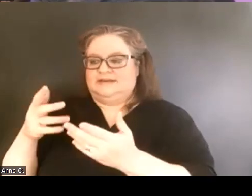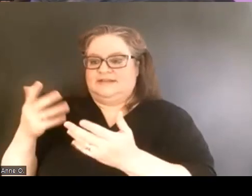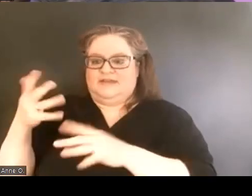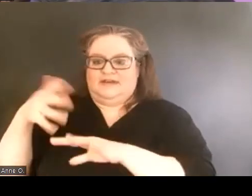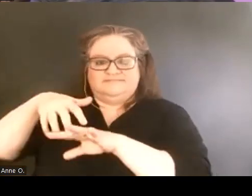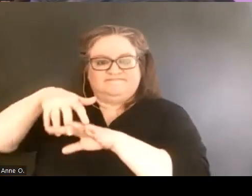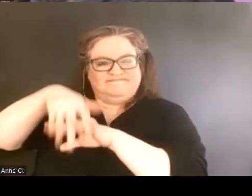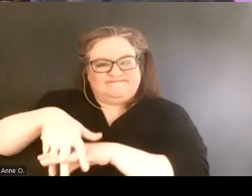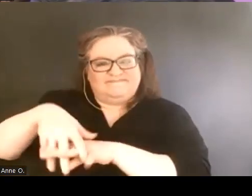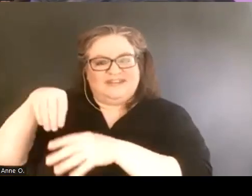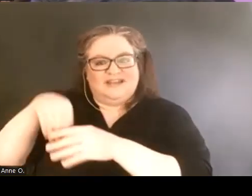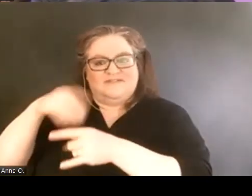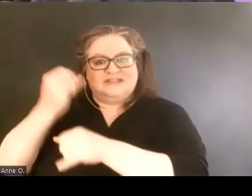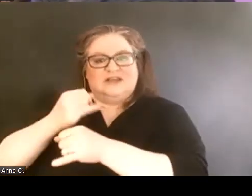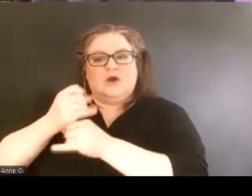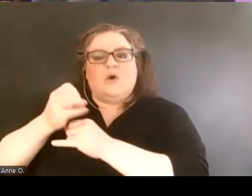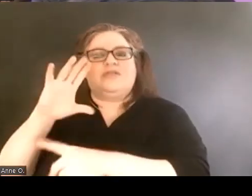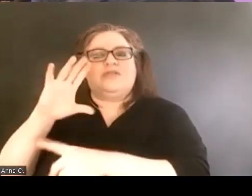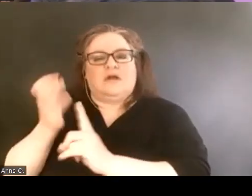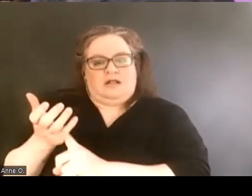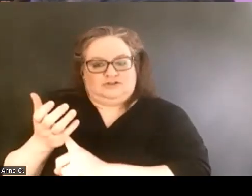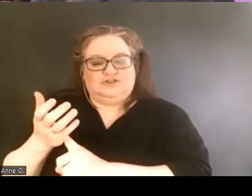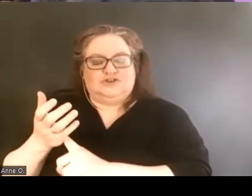or the culture of the institution if you will.